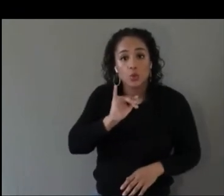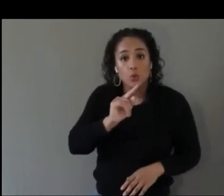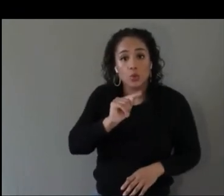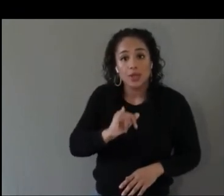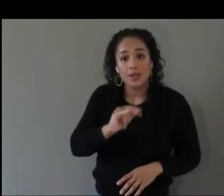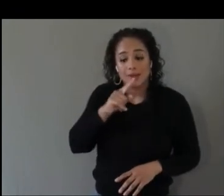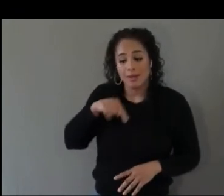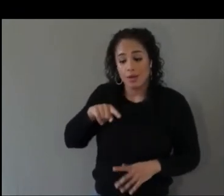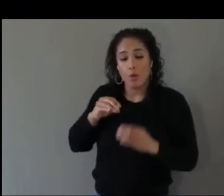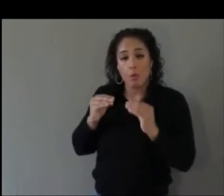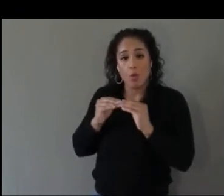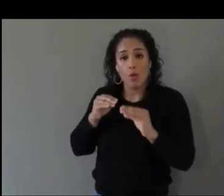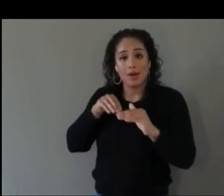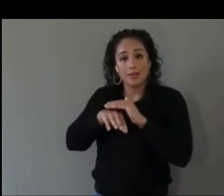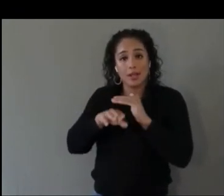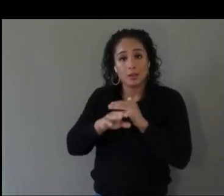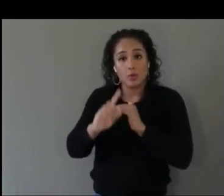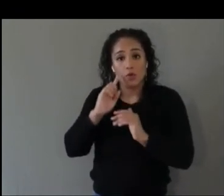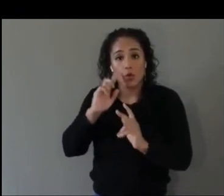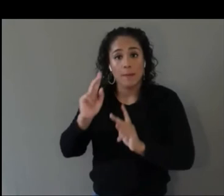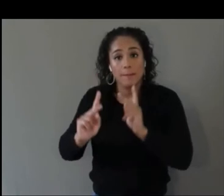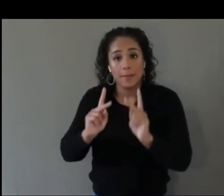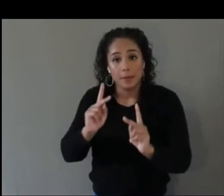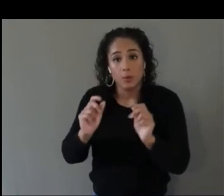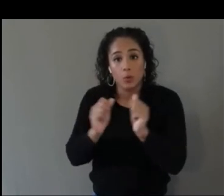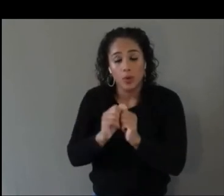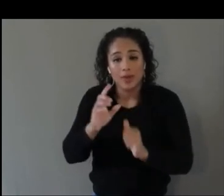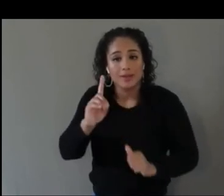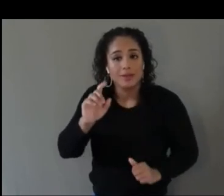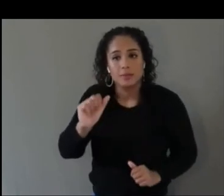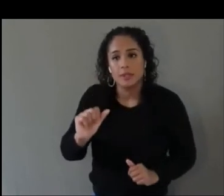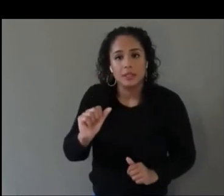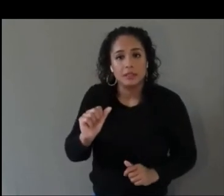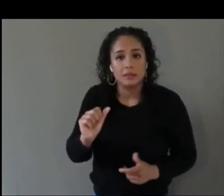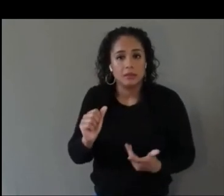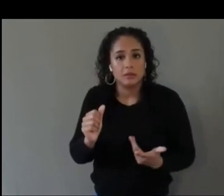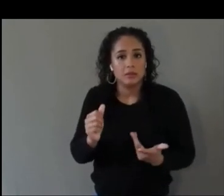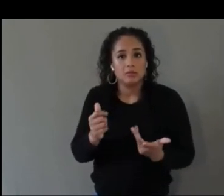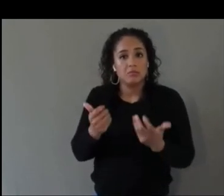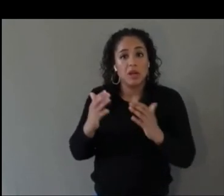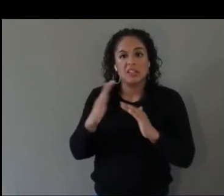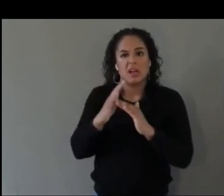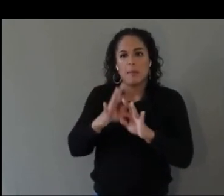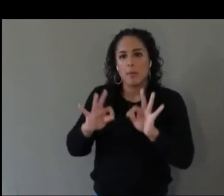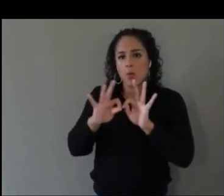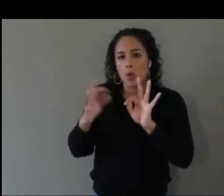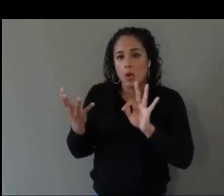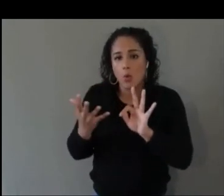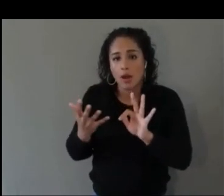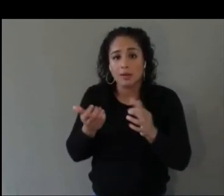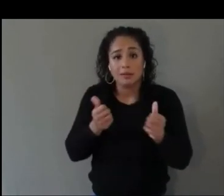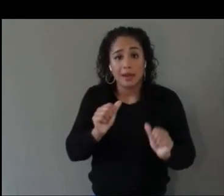any tips for making that happen? Yeah.